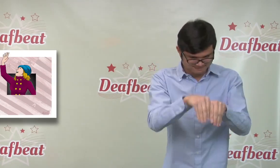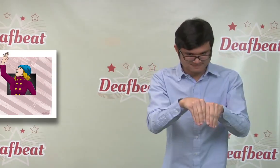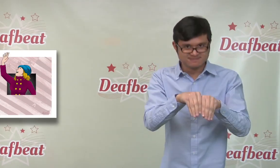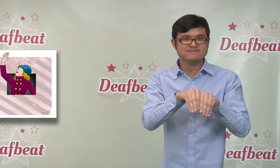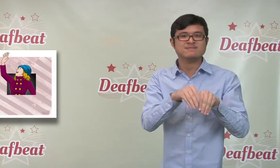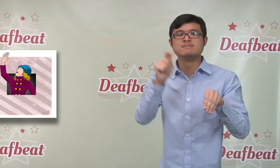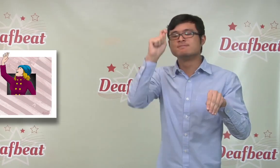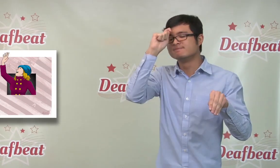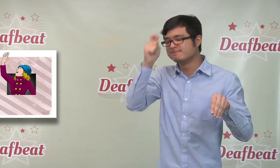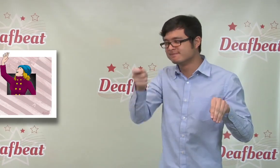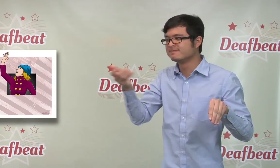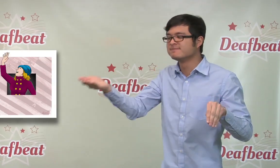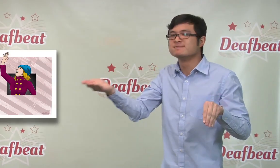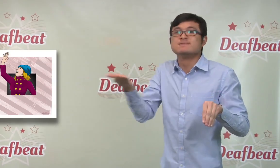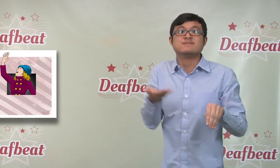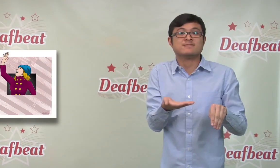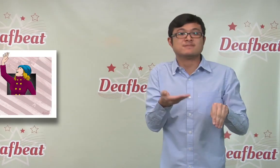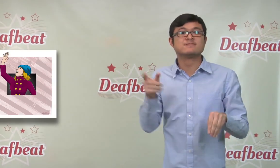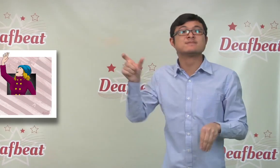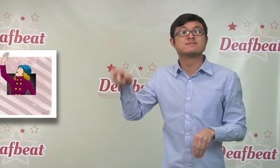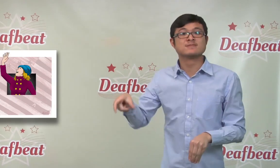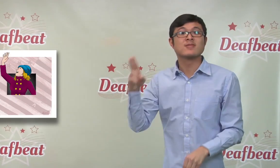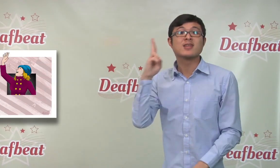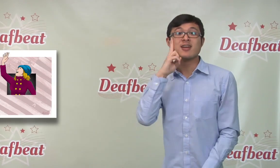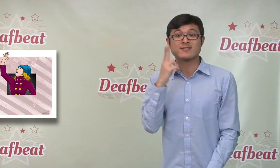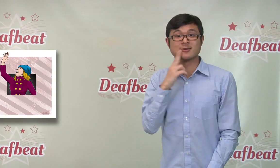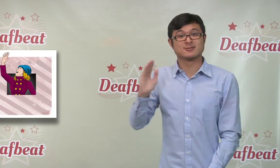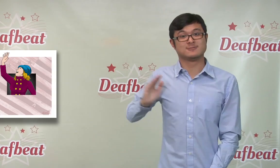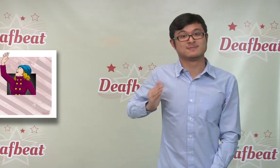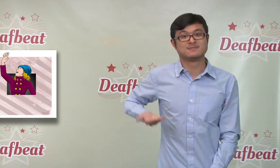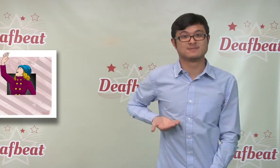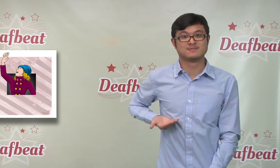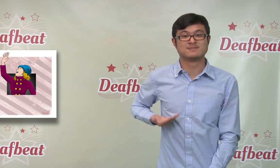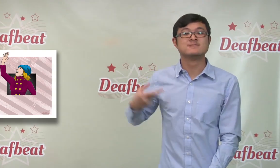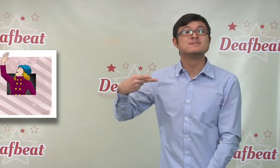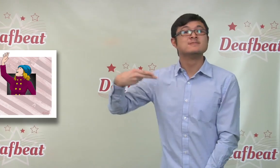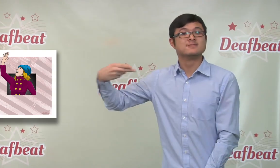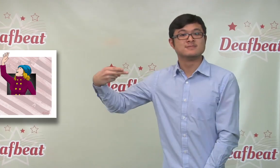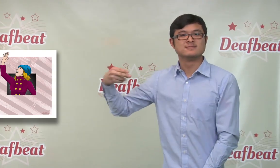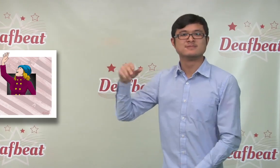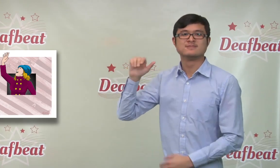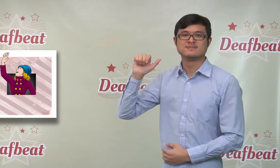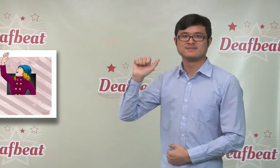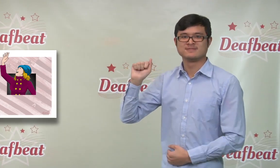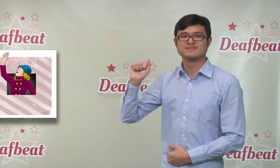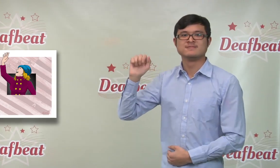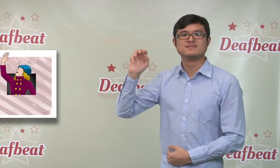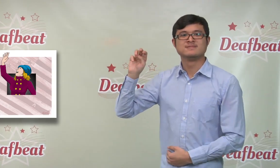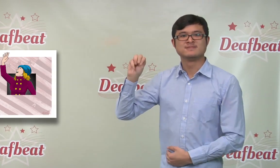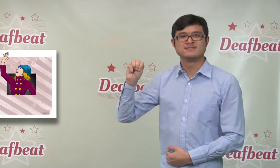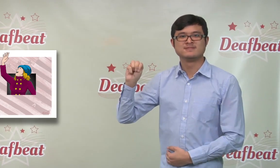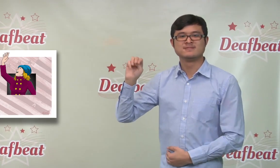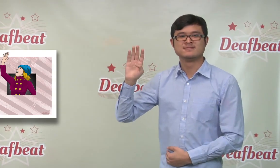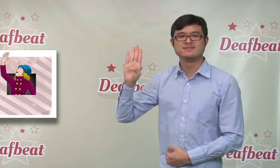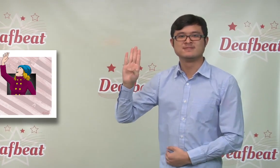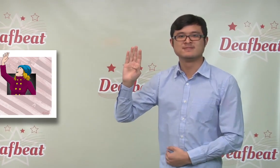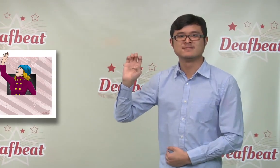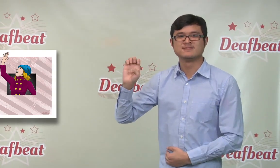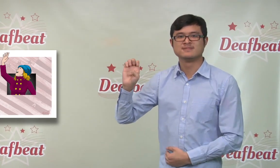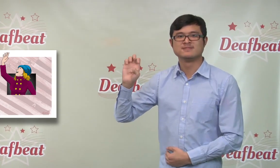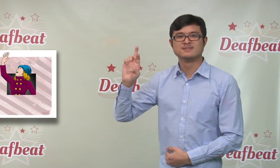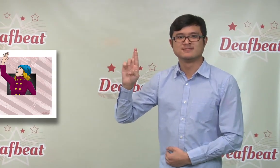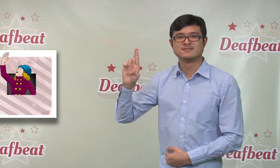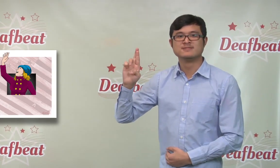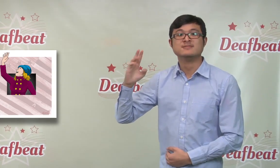as well as Amber Zion who signed the